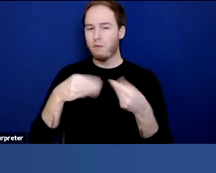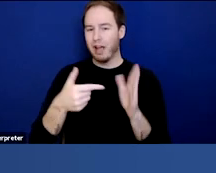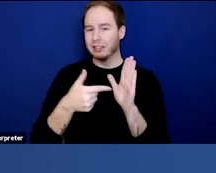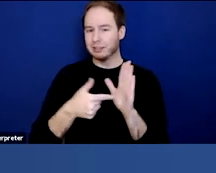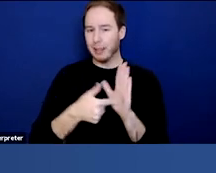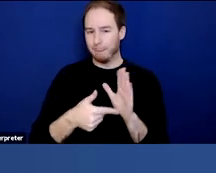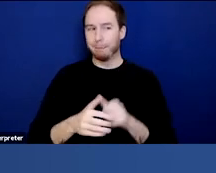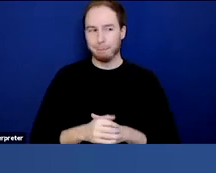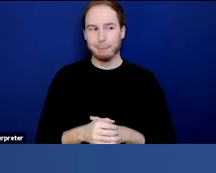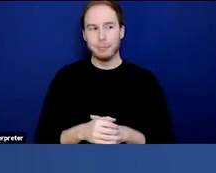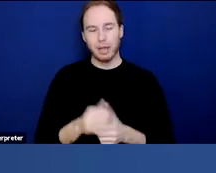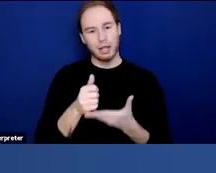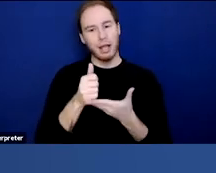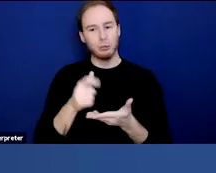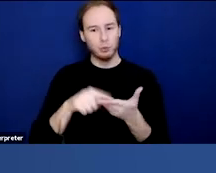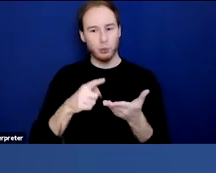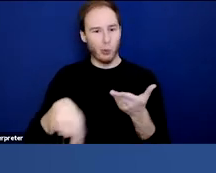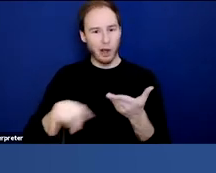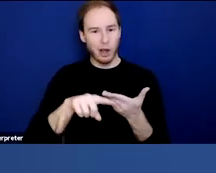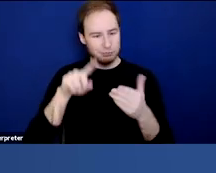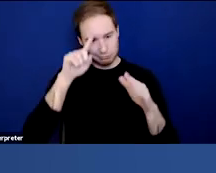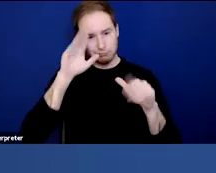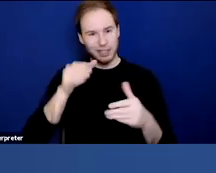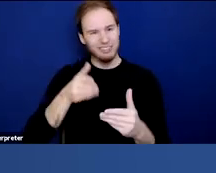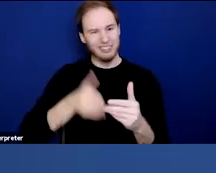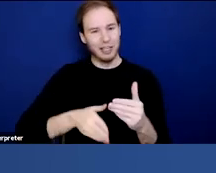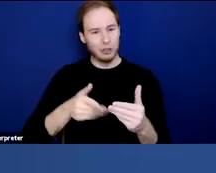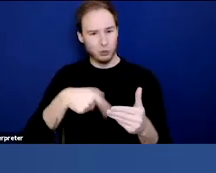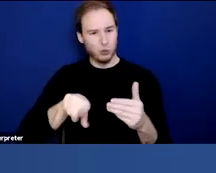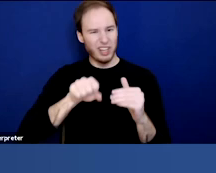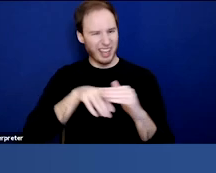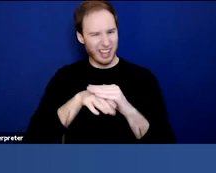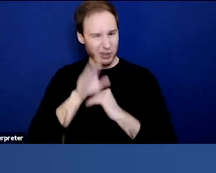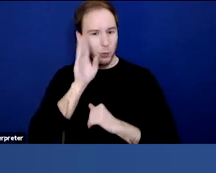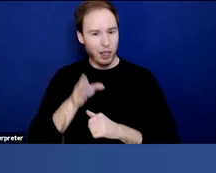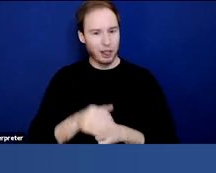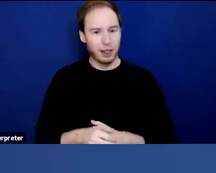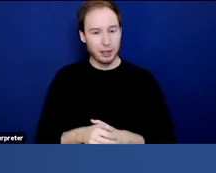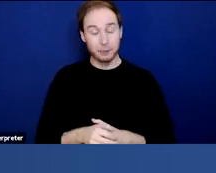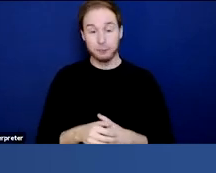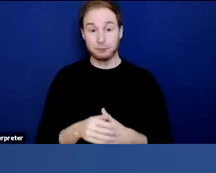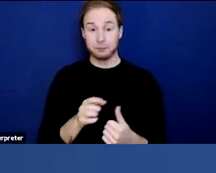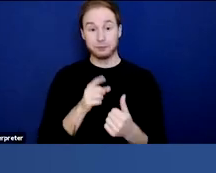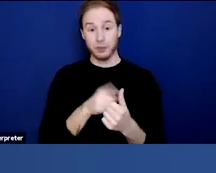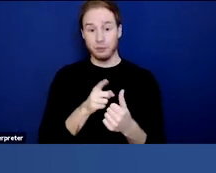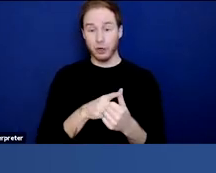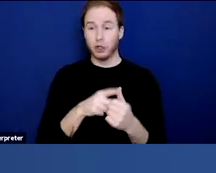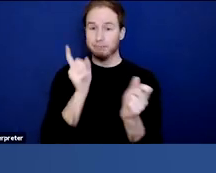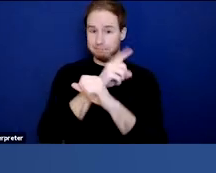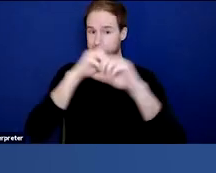but really led to the finished product that you now have access to. We wanted to first frame the issue and the challenge.